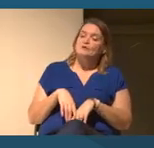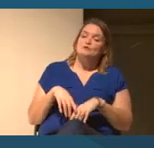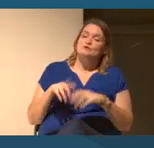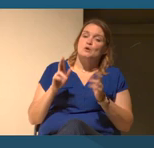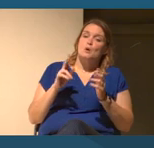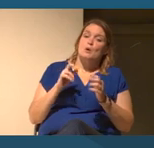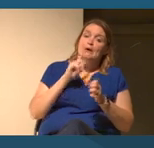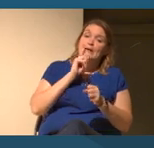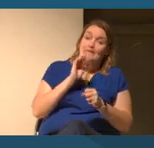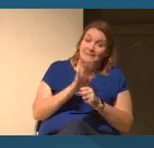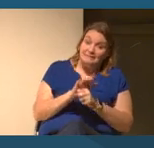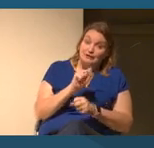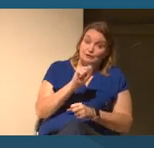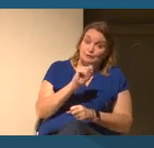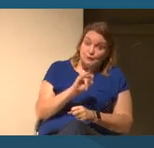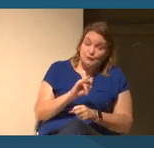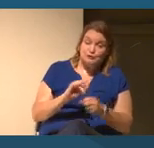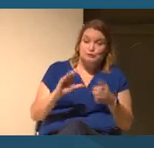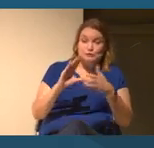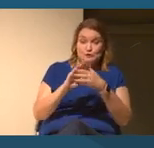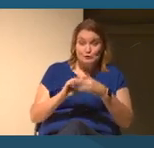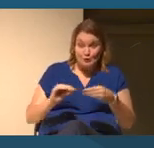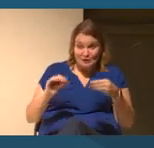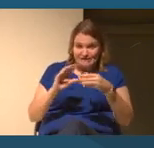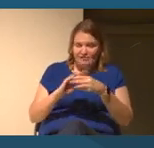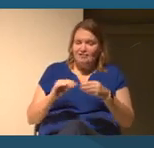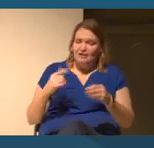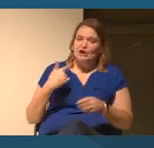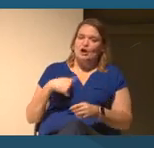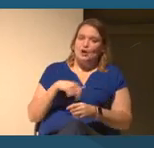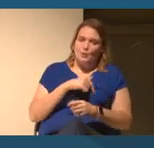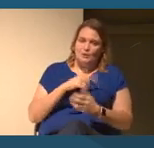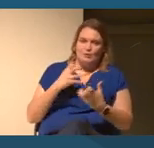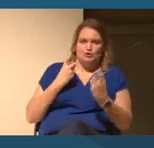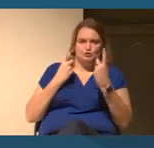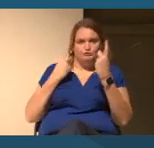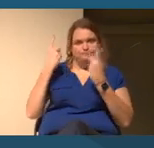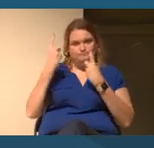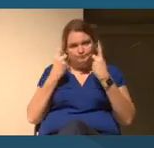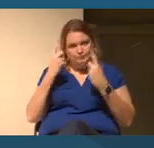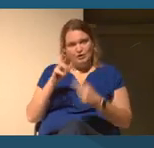and storytelling, we are pleased to support 'The reckoning with our racial past initiative',